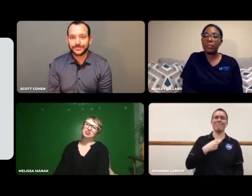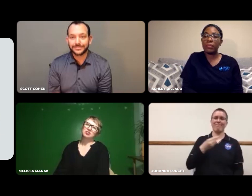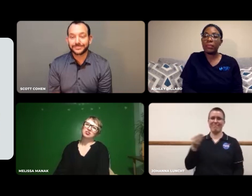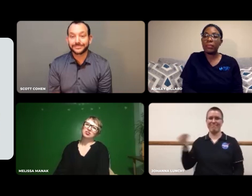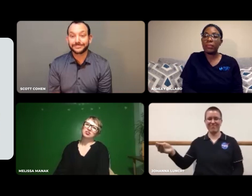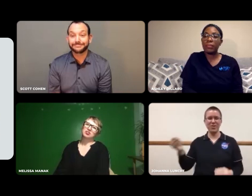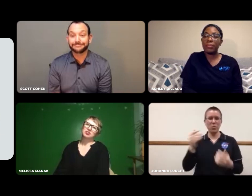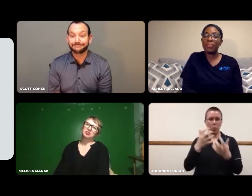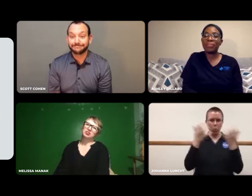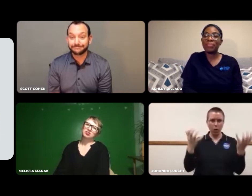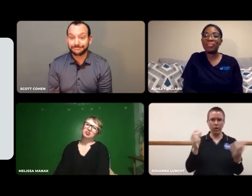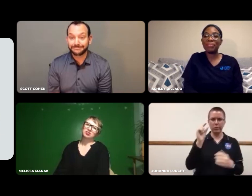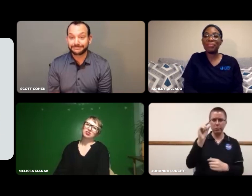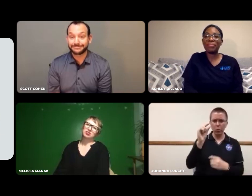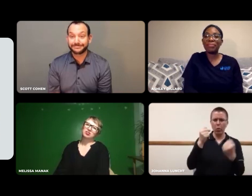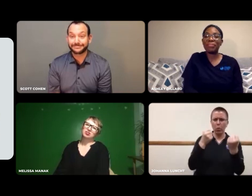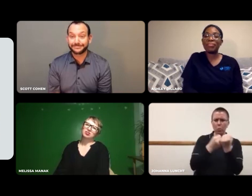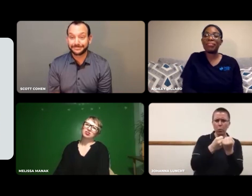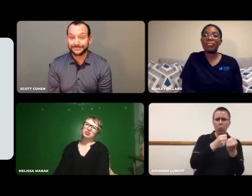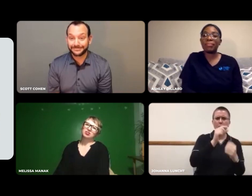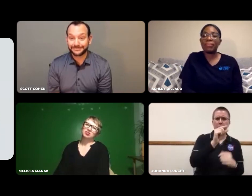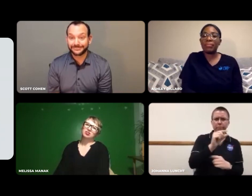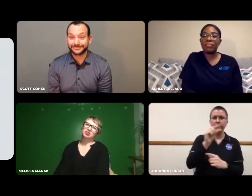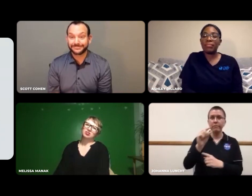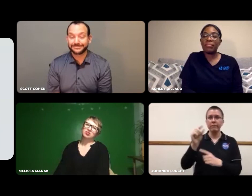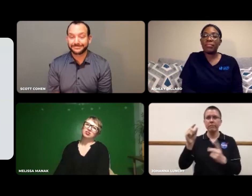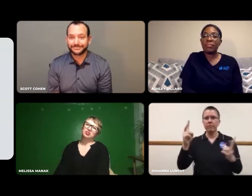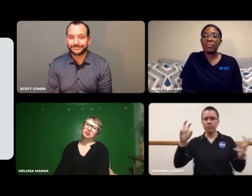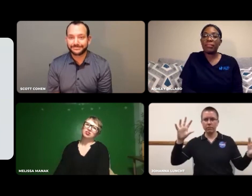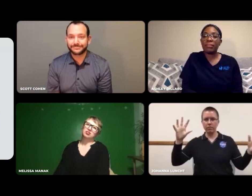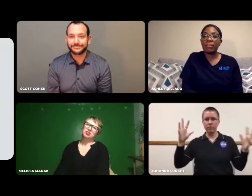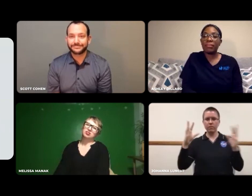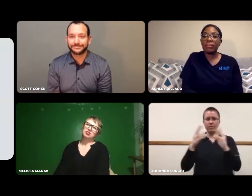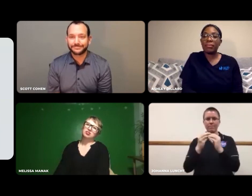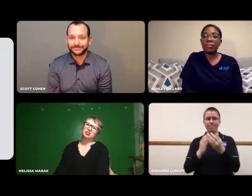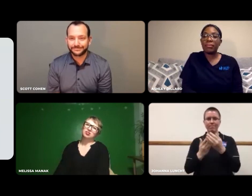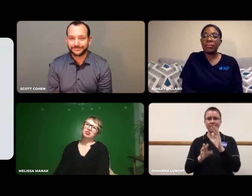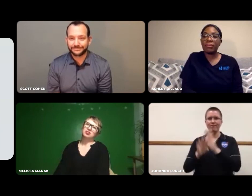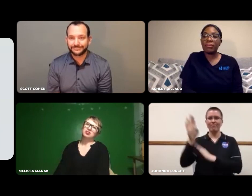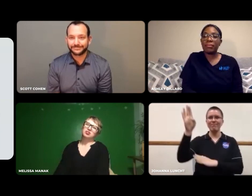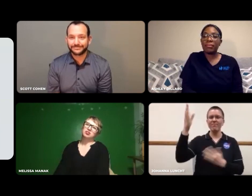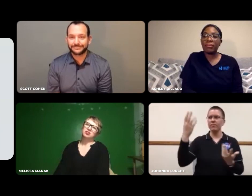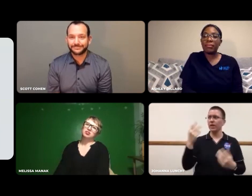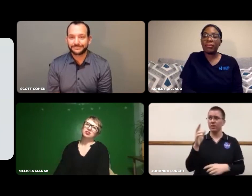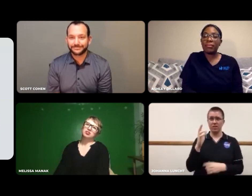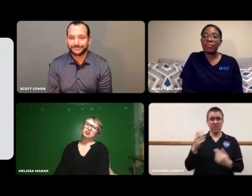Bit by bit, all these experiences propelled me.